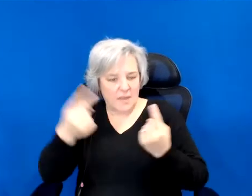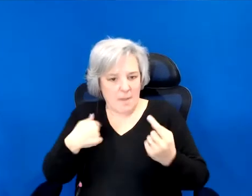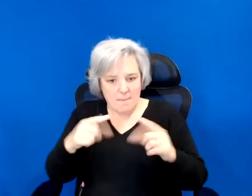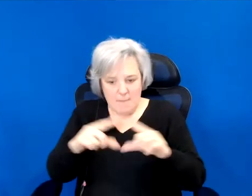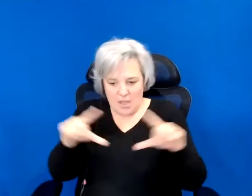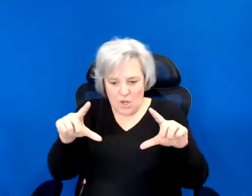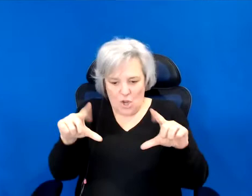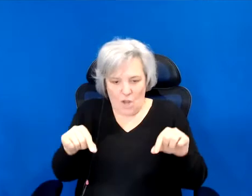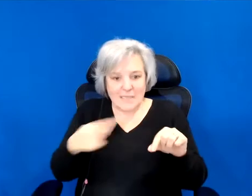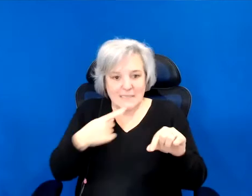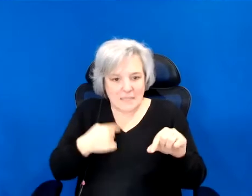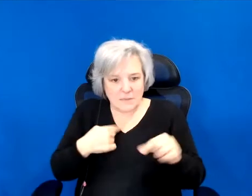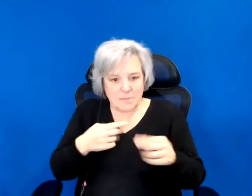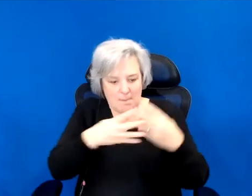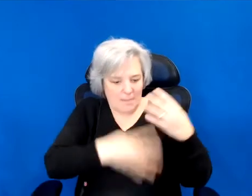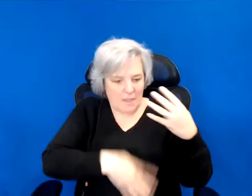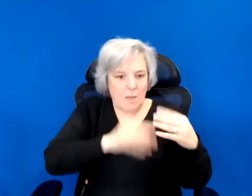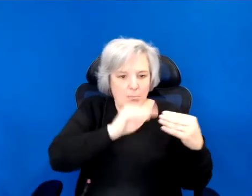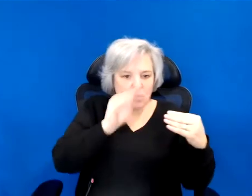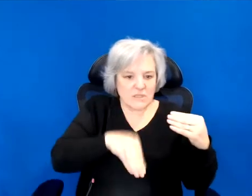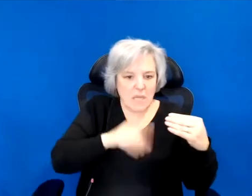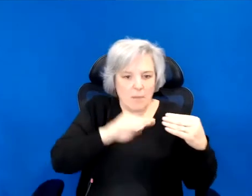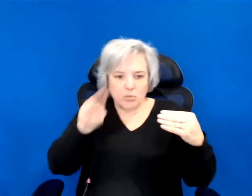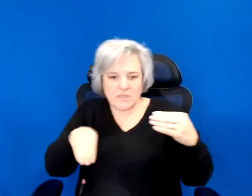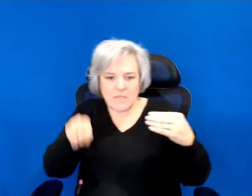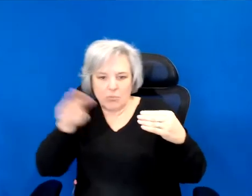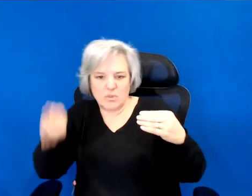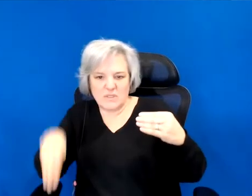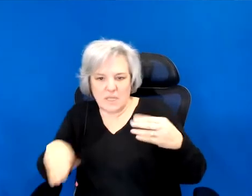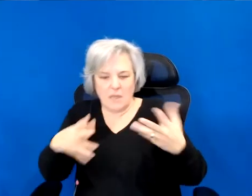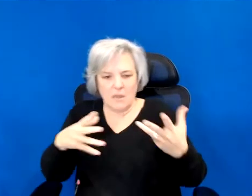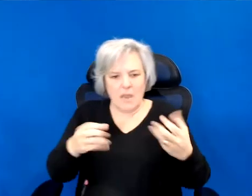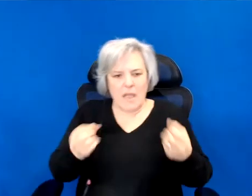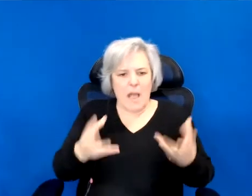blood a house that has been like made in a certain way.